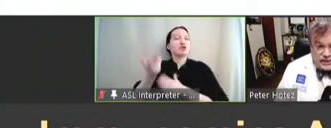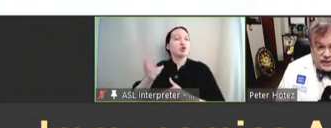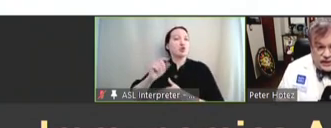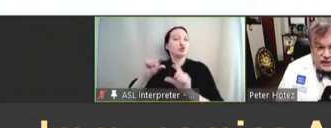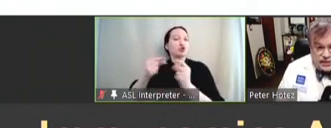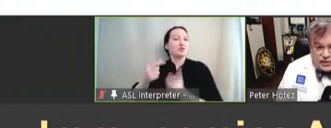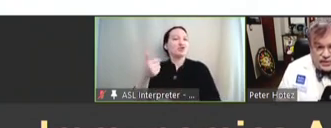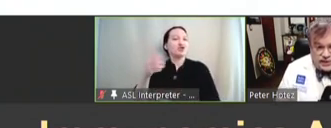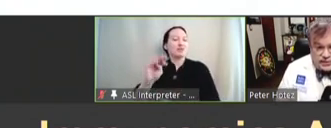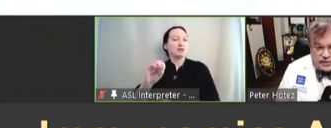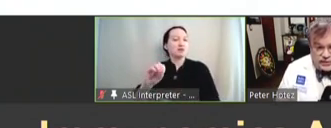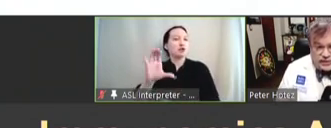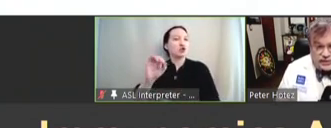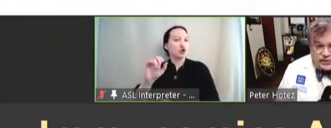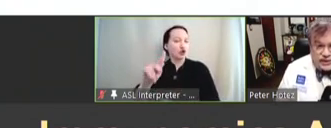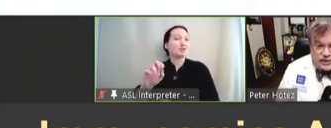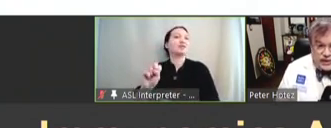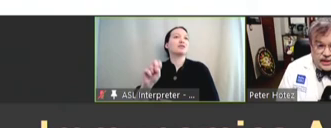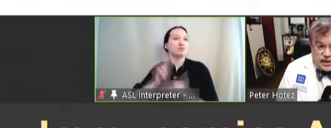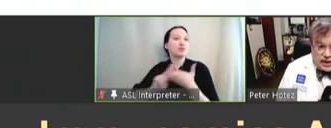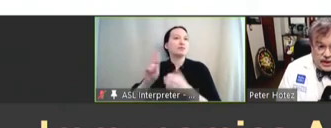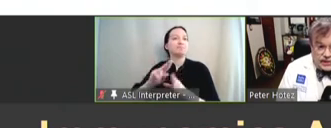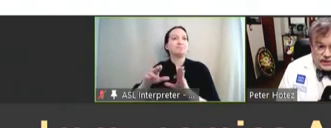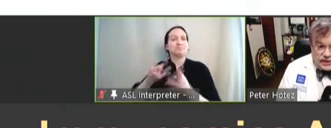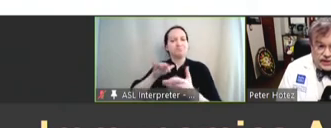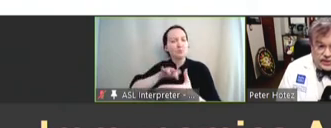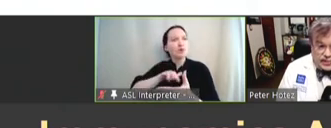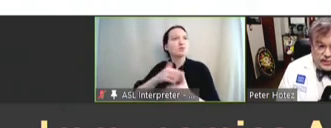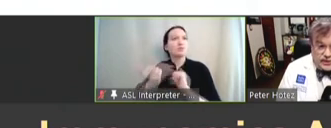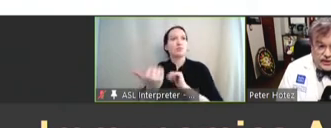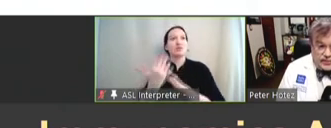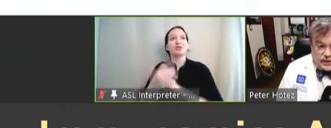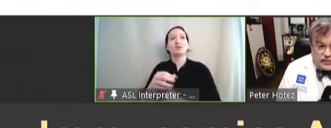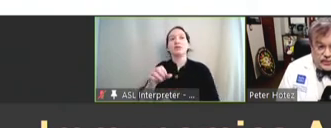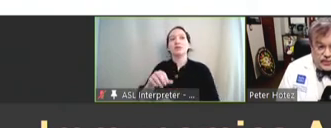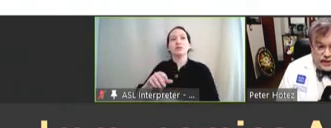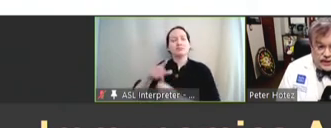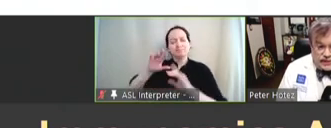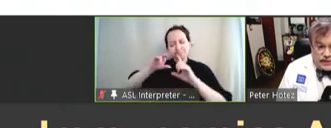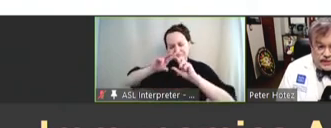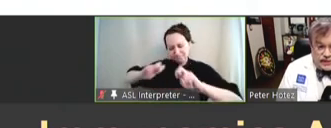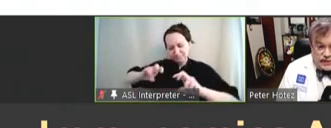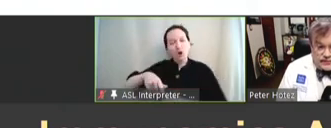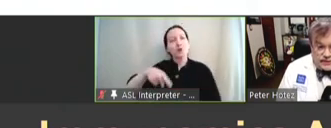taking an immuno-mix approach, doing schistosome protein micro-arrays, looking at the surface